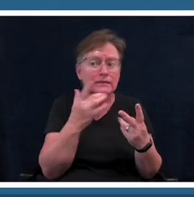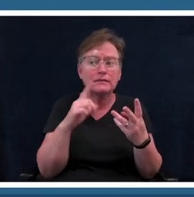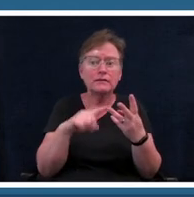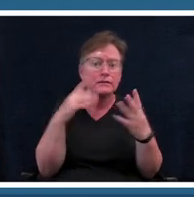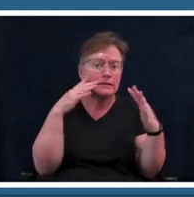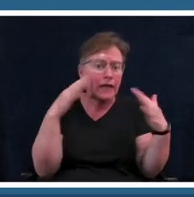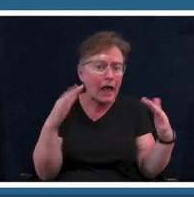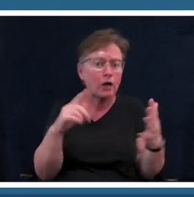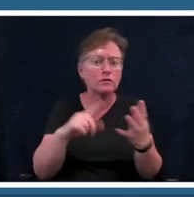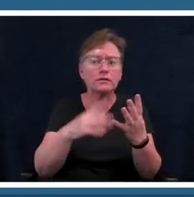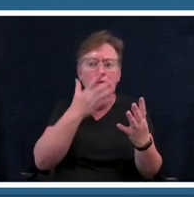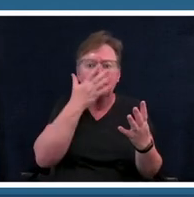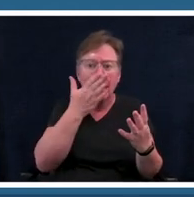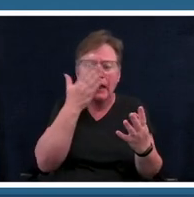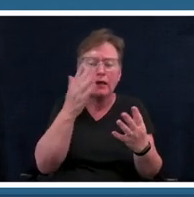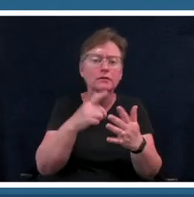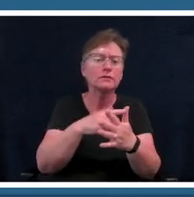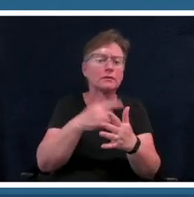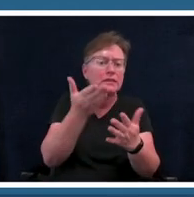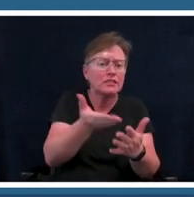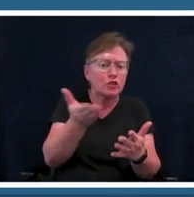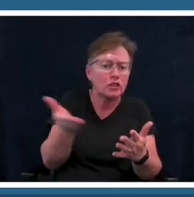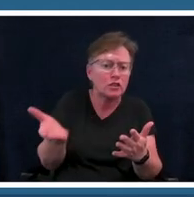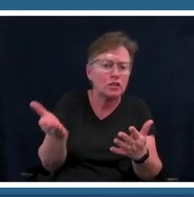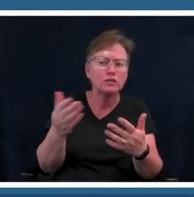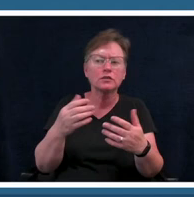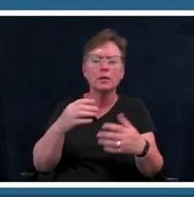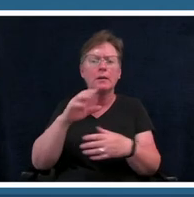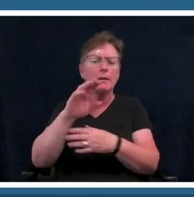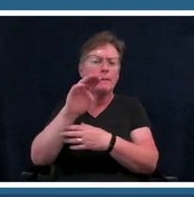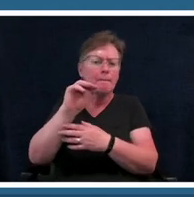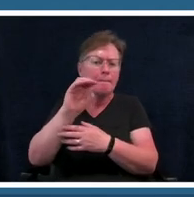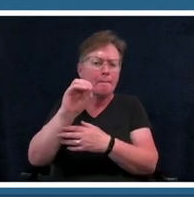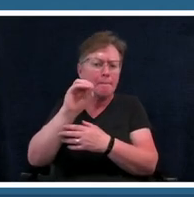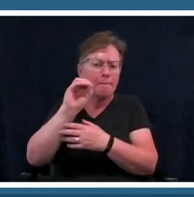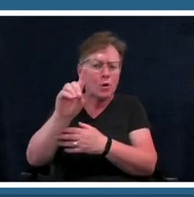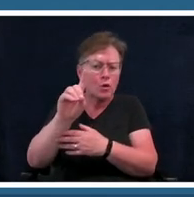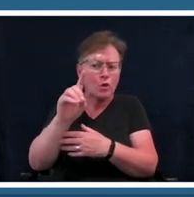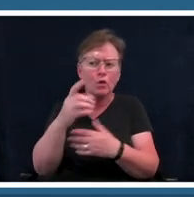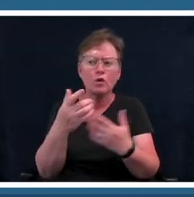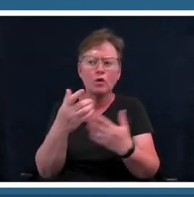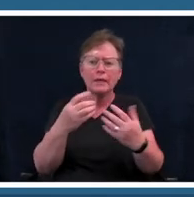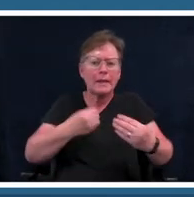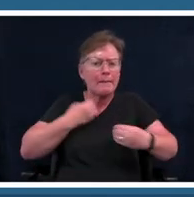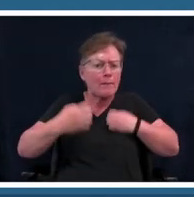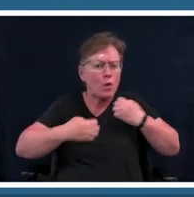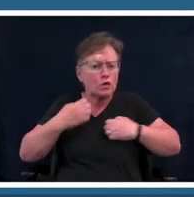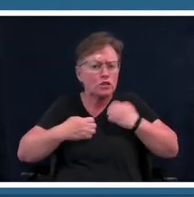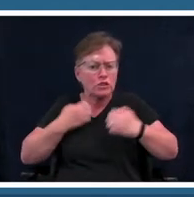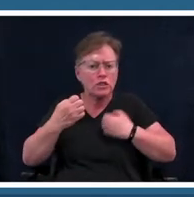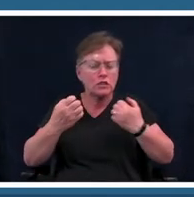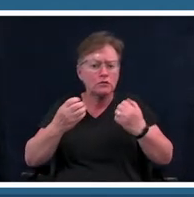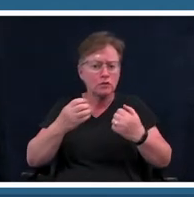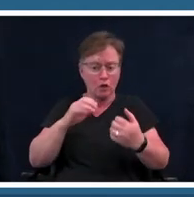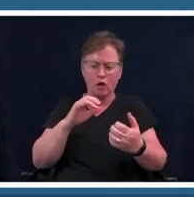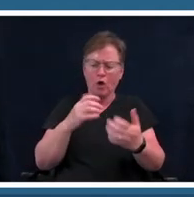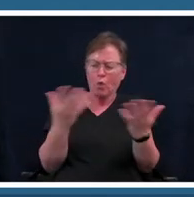materials what mood or emotion do they want their piece to evoke and then